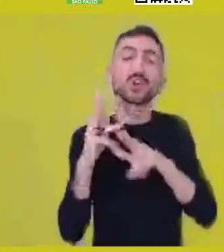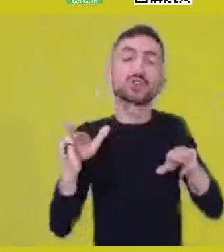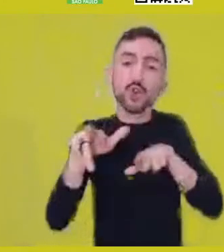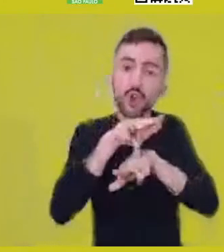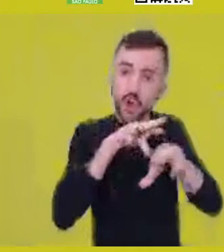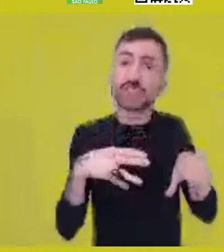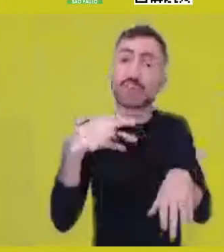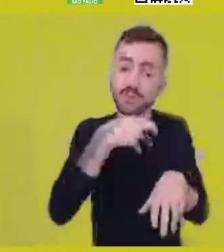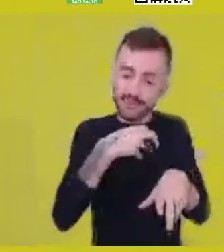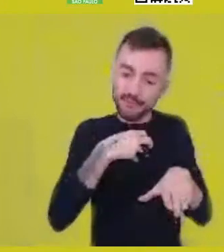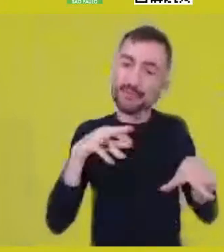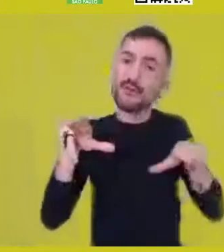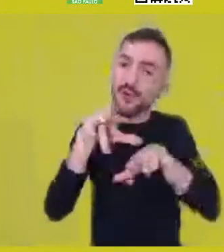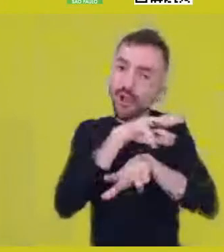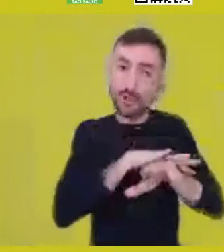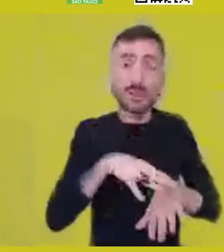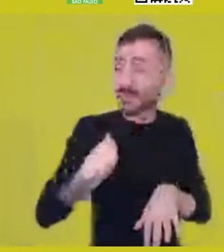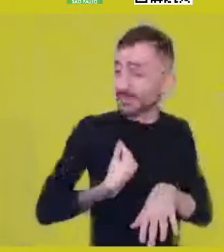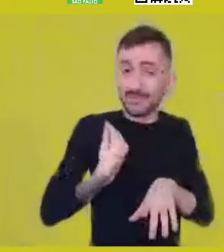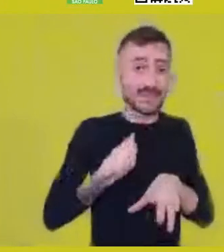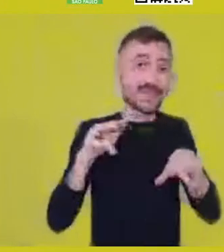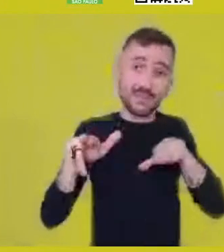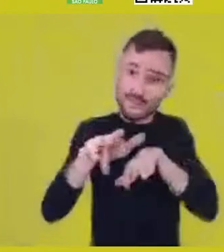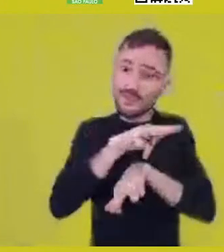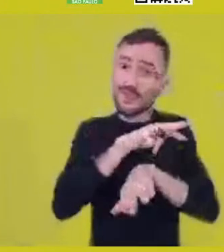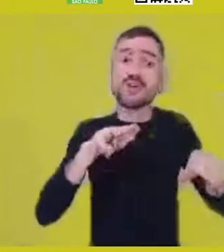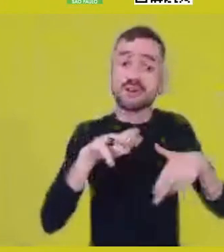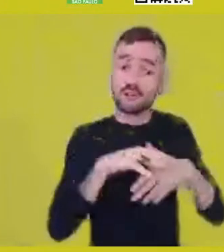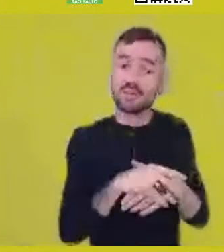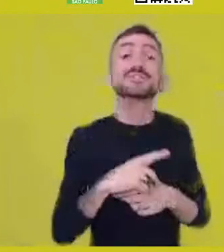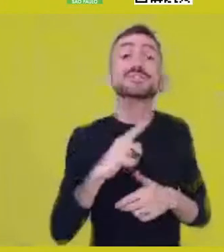it is pluriliving. Those are the various forms of living.